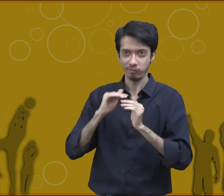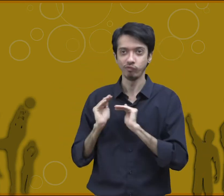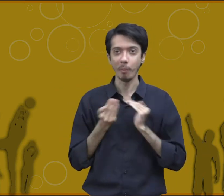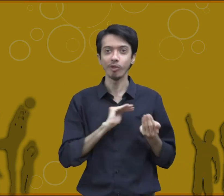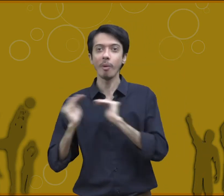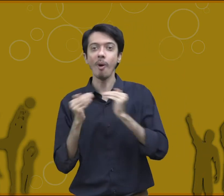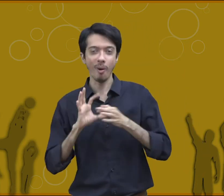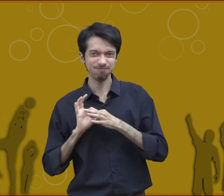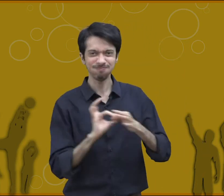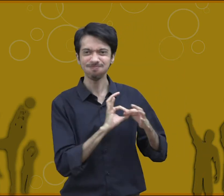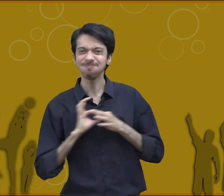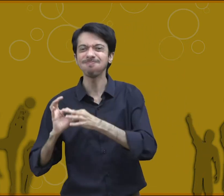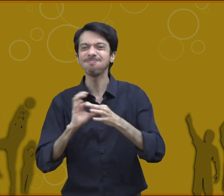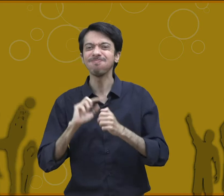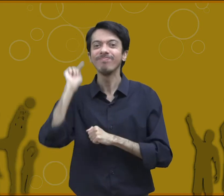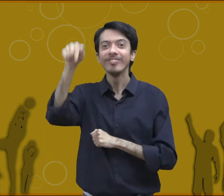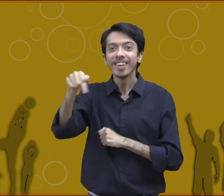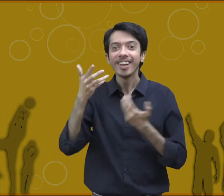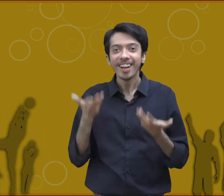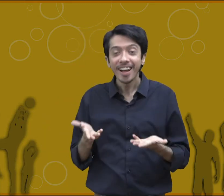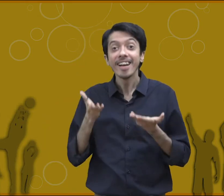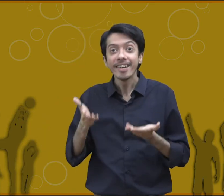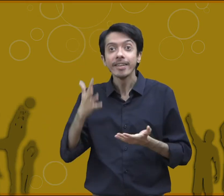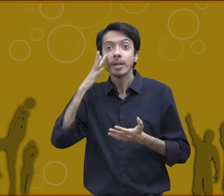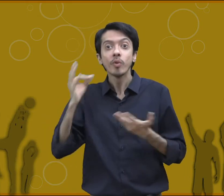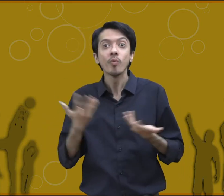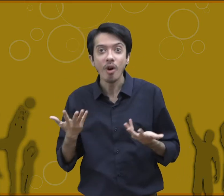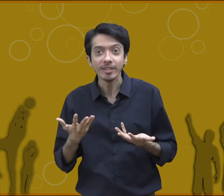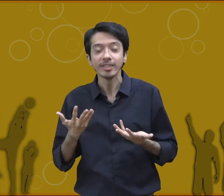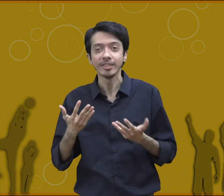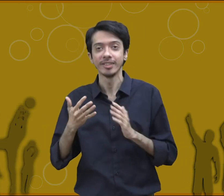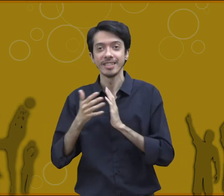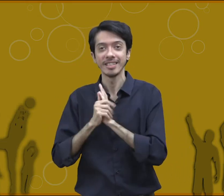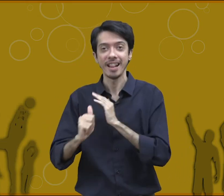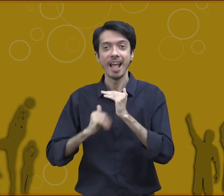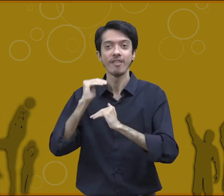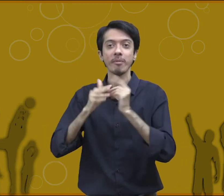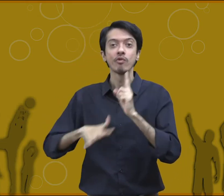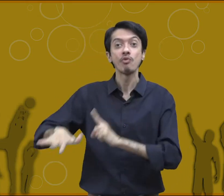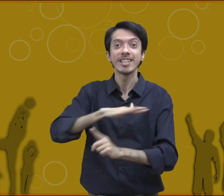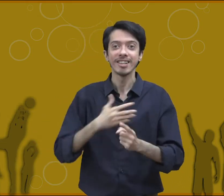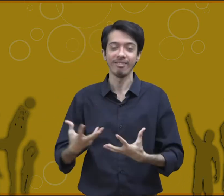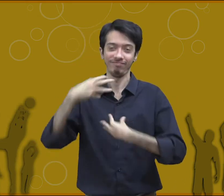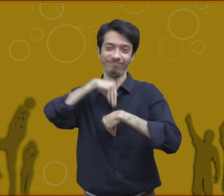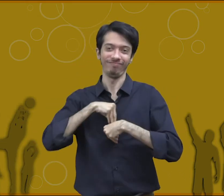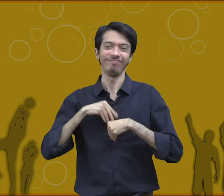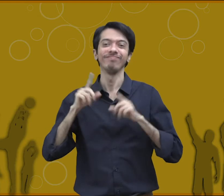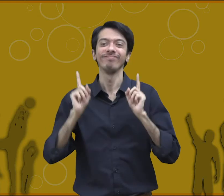team and support each other. So, it is important for every player to have social skills in them.